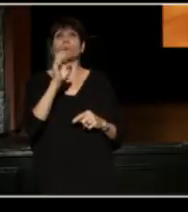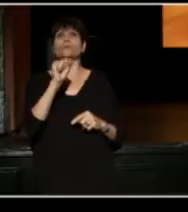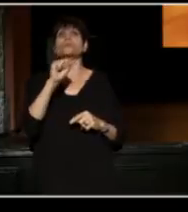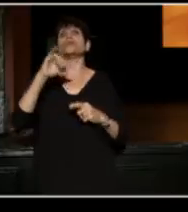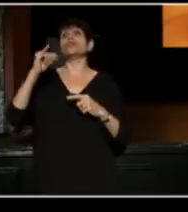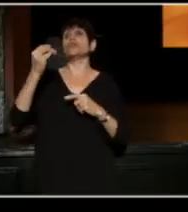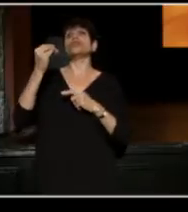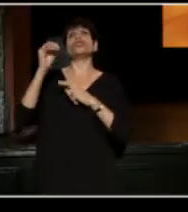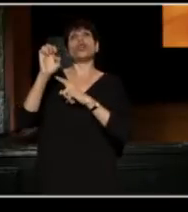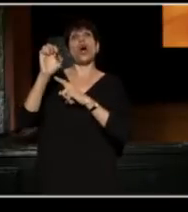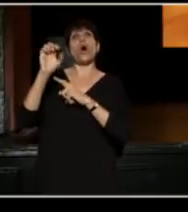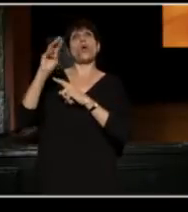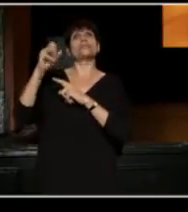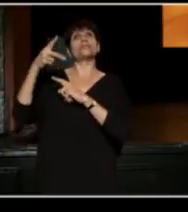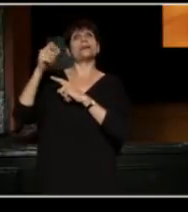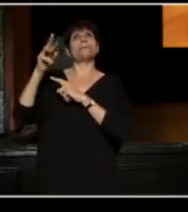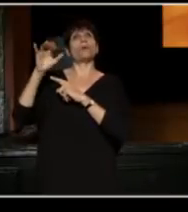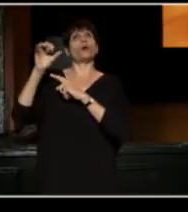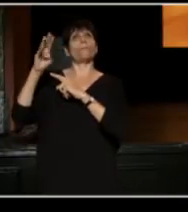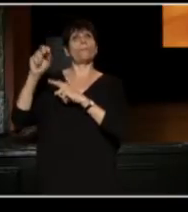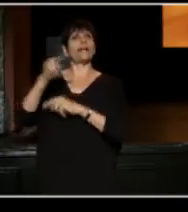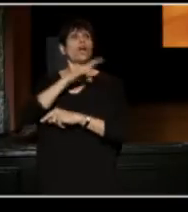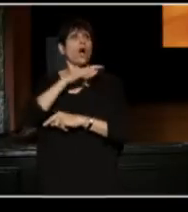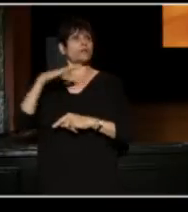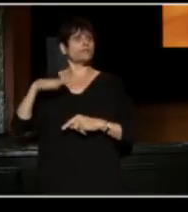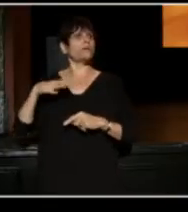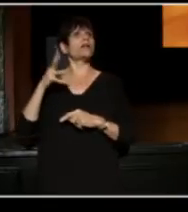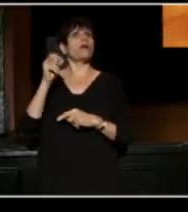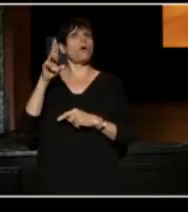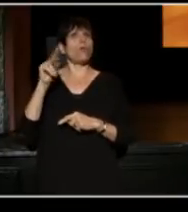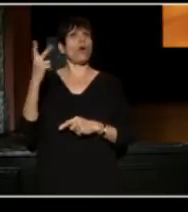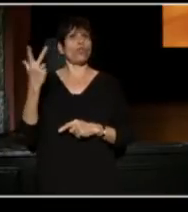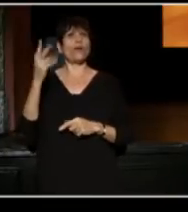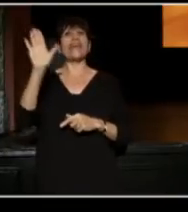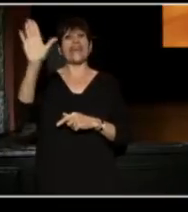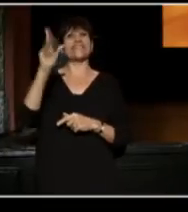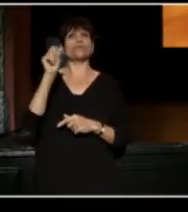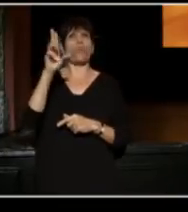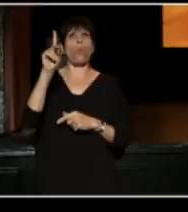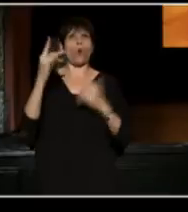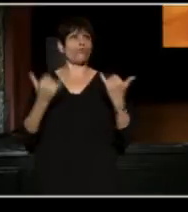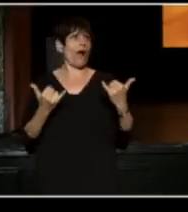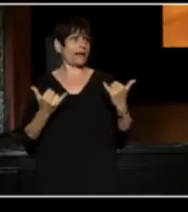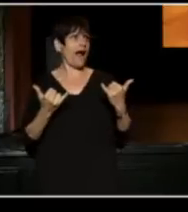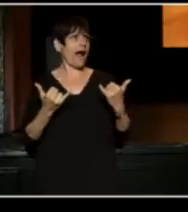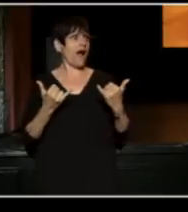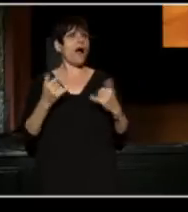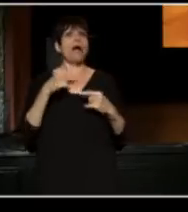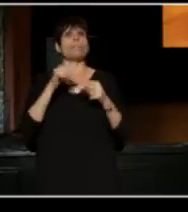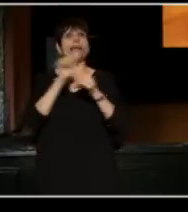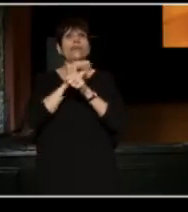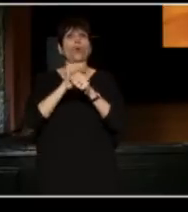Joe is the Councilman of Ward 3, we are in his Ward right now, but he works across the city.